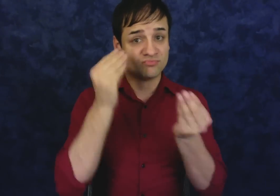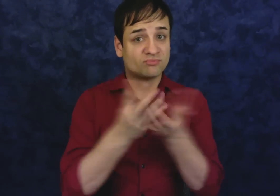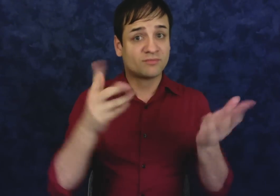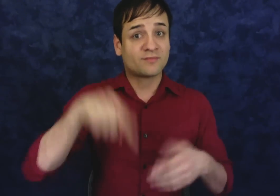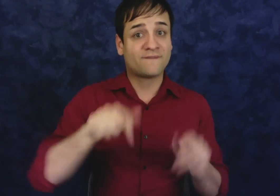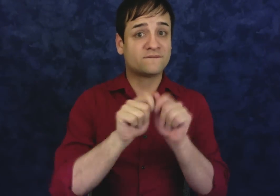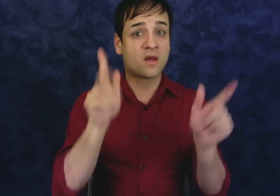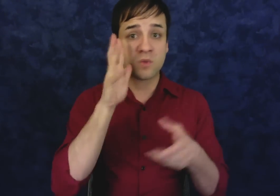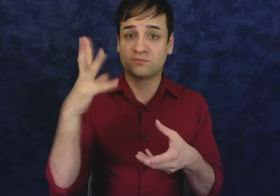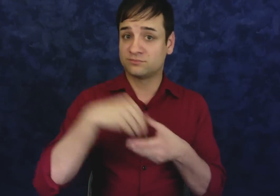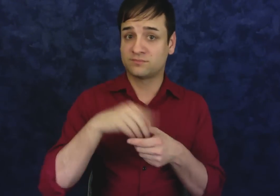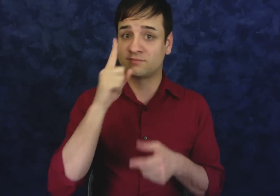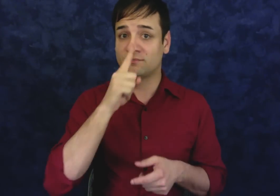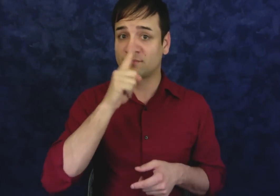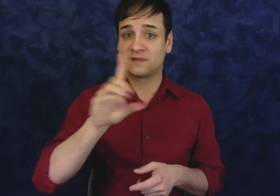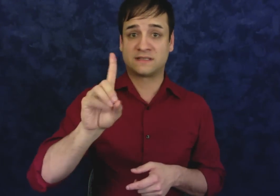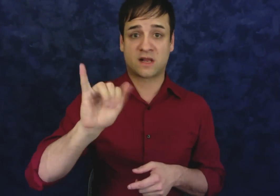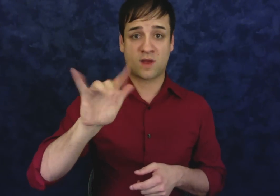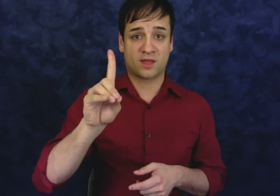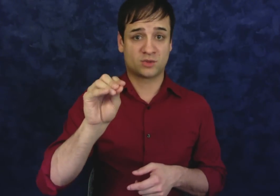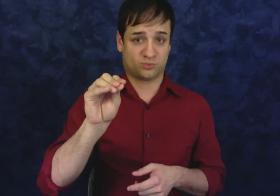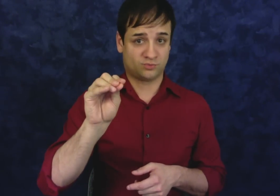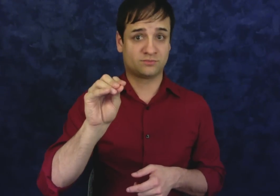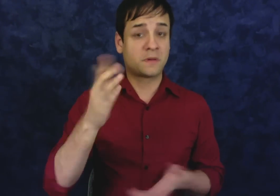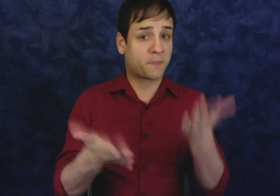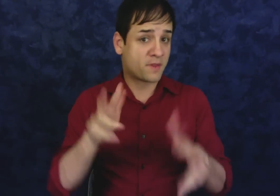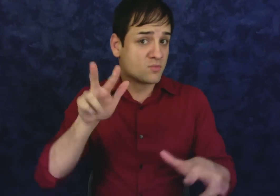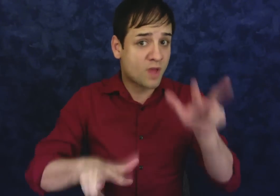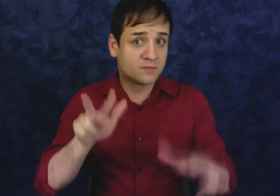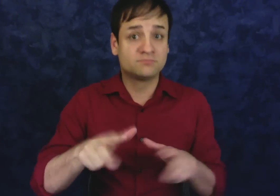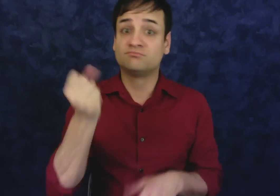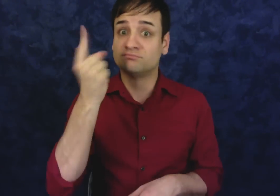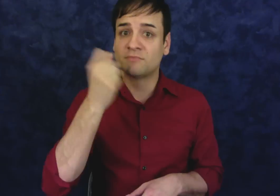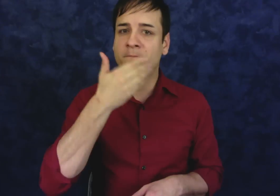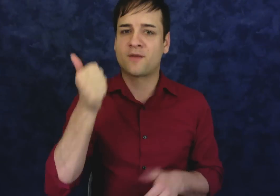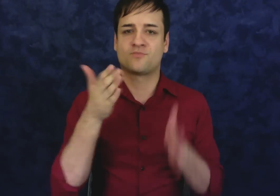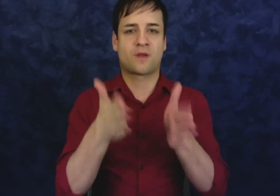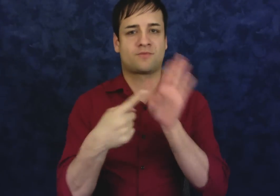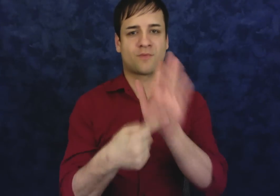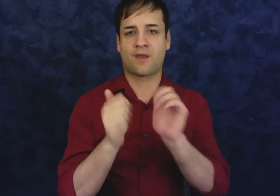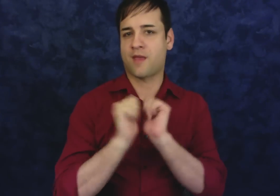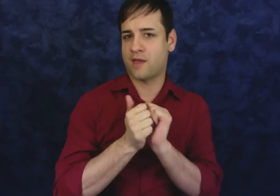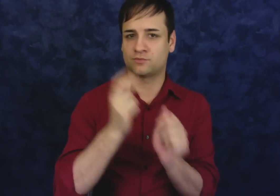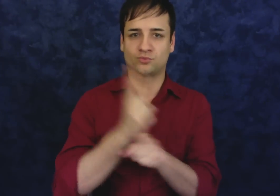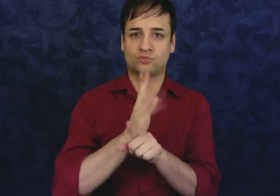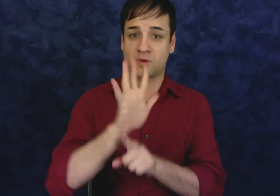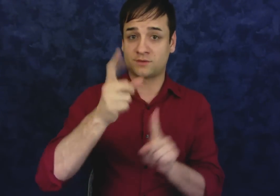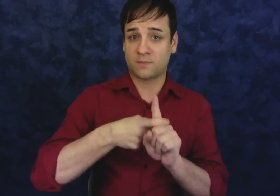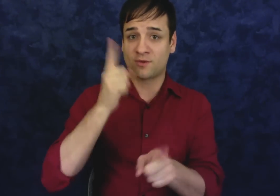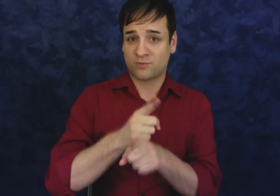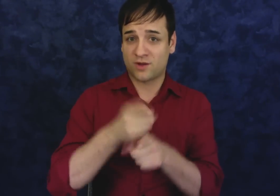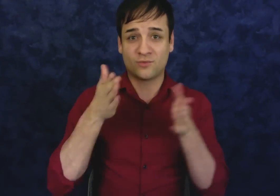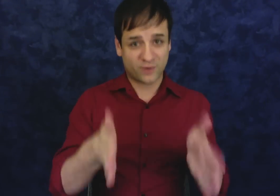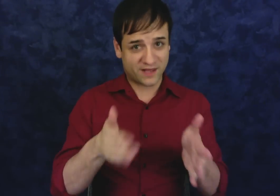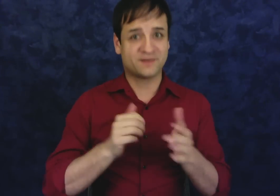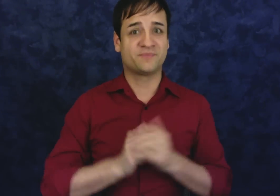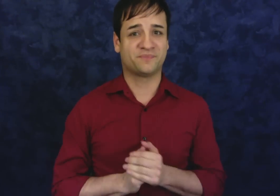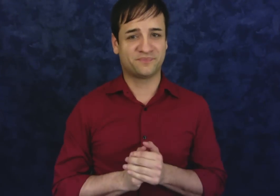In this vlog, I will use a dildo for demonstrations, which may be awkward, but it’s the best way to show you how to use a condom correctly.